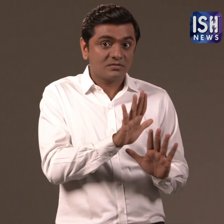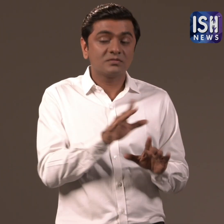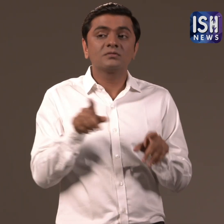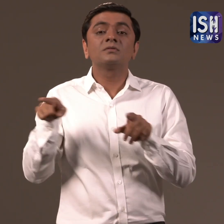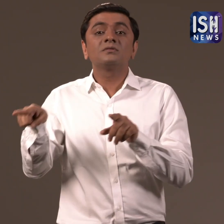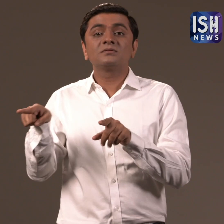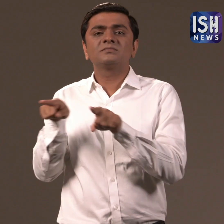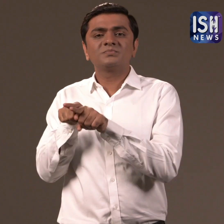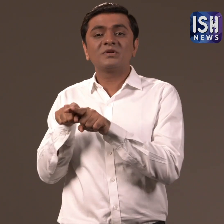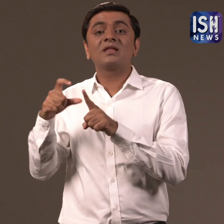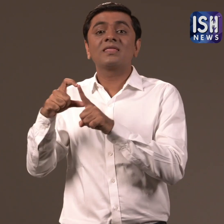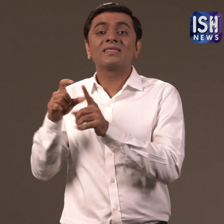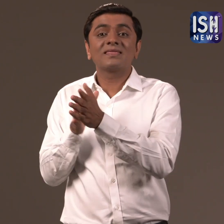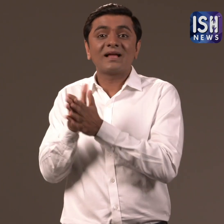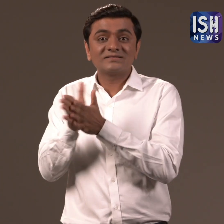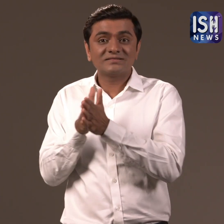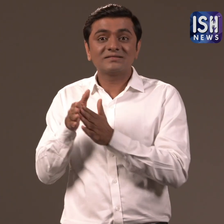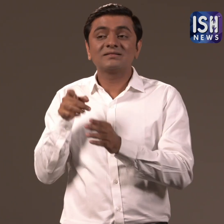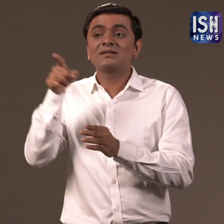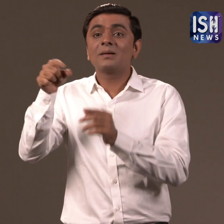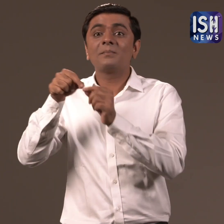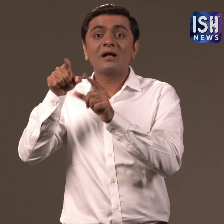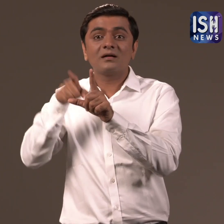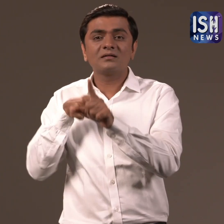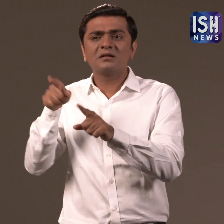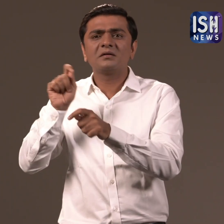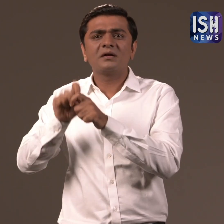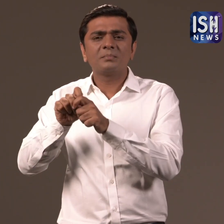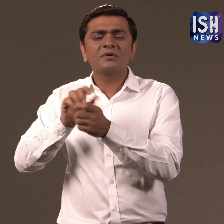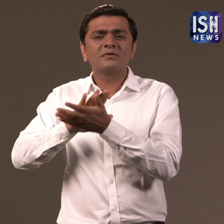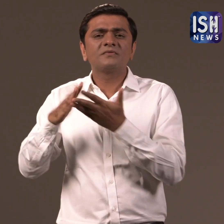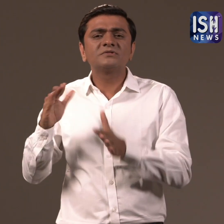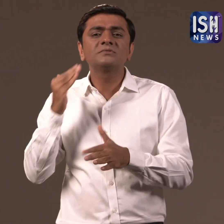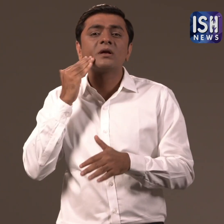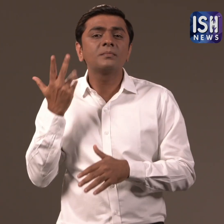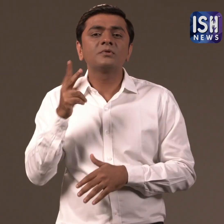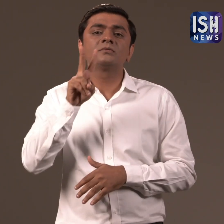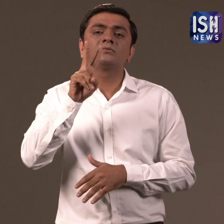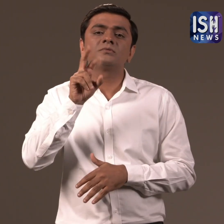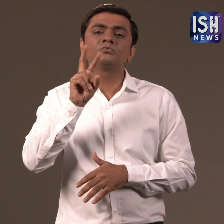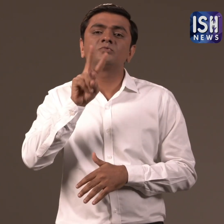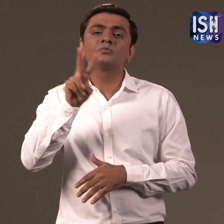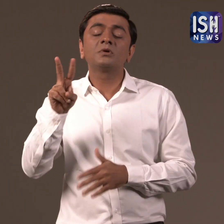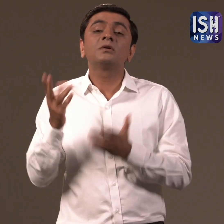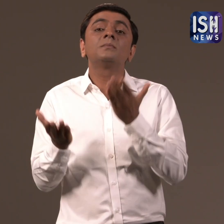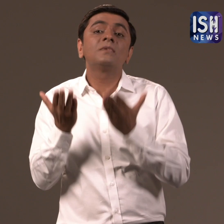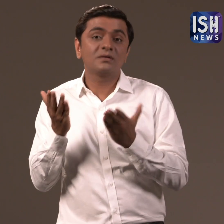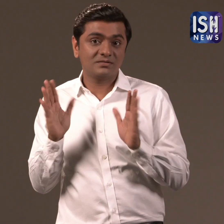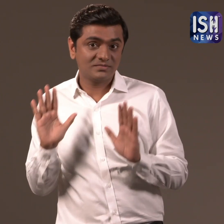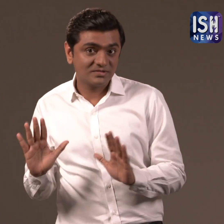and the Dahisar-Bhayandar project is expected to be completed by 2022.